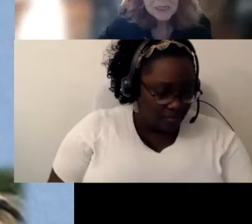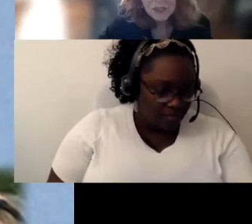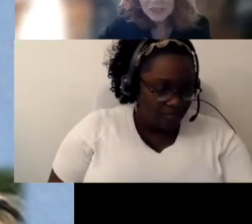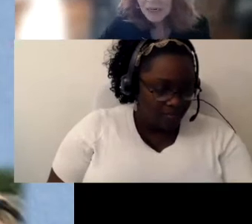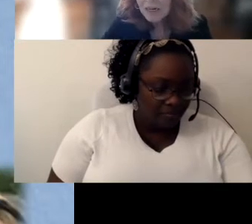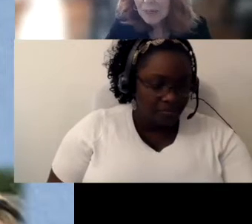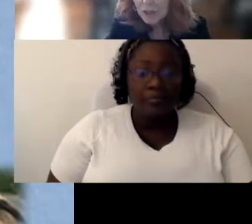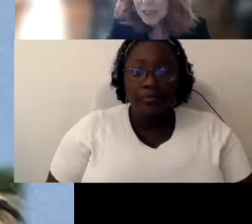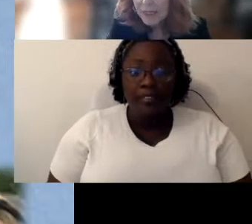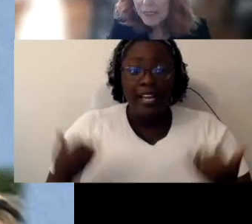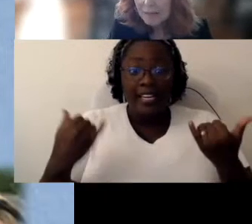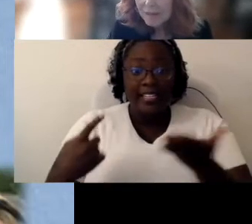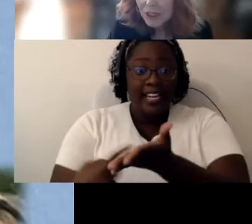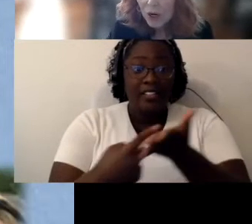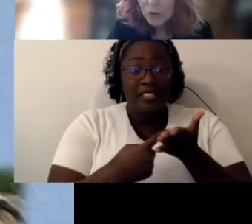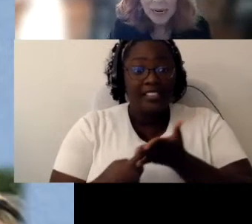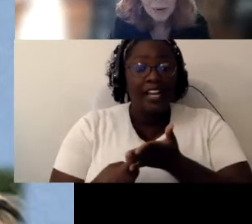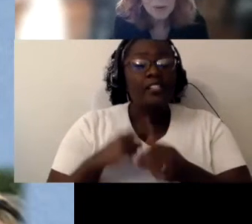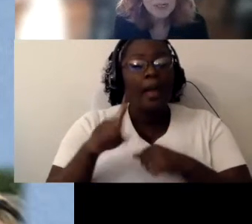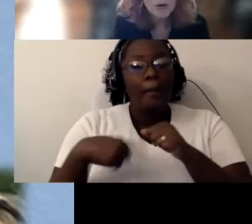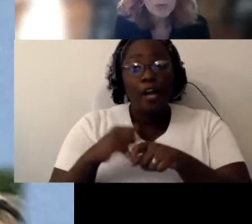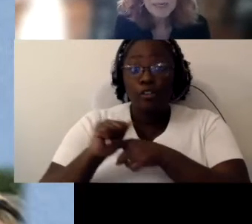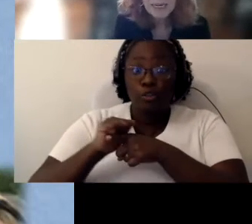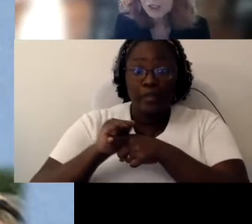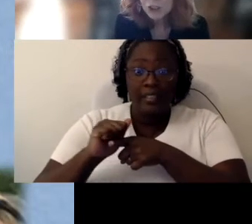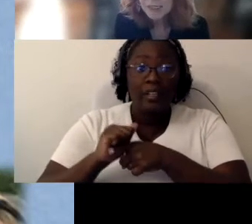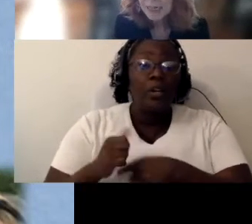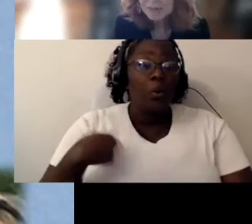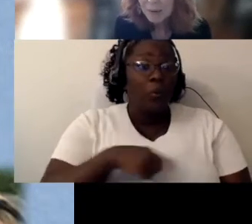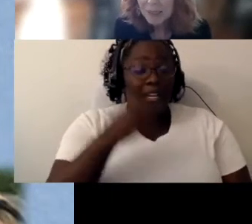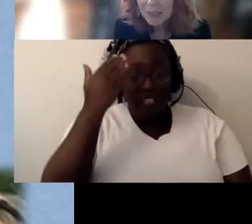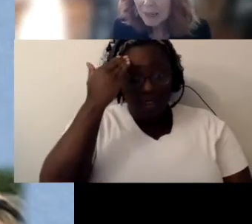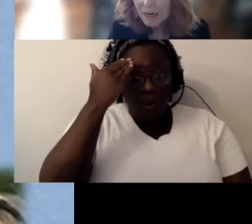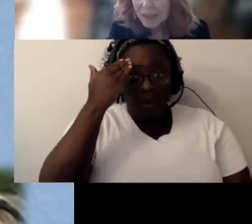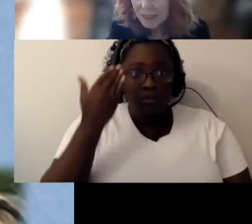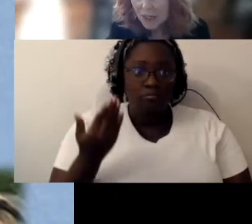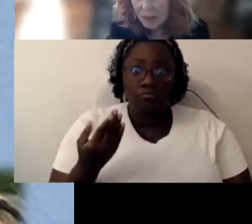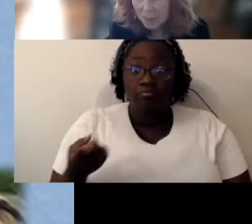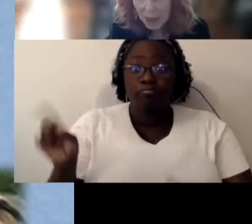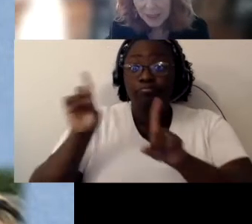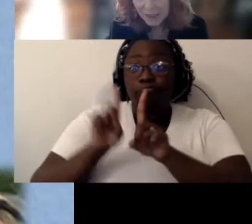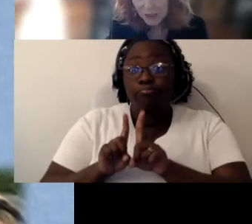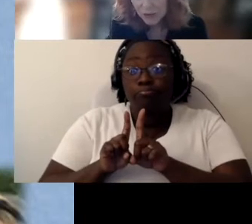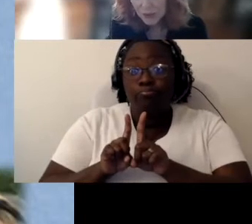Okay so let's talk about training, you know Now we know we can't just have somebody there it's not a body issue right?